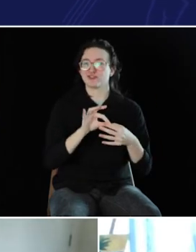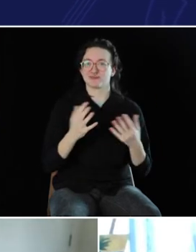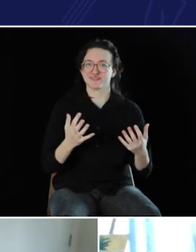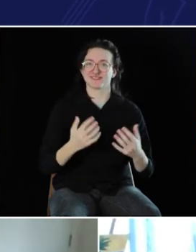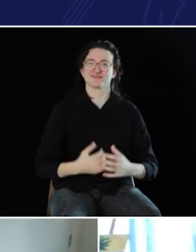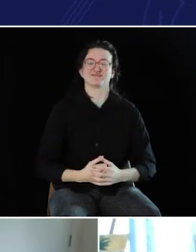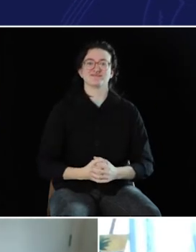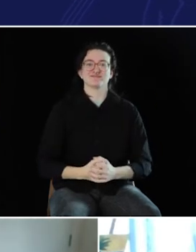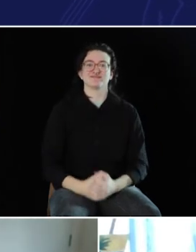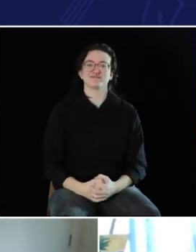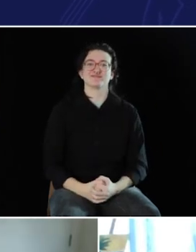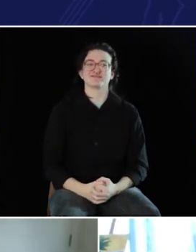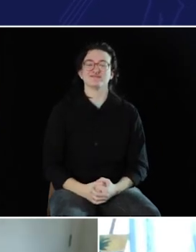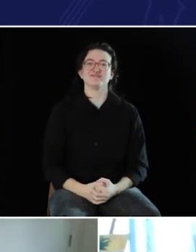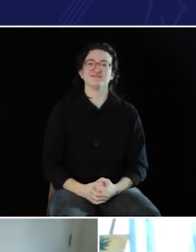I invest in those relationships.